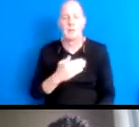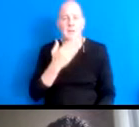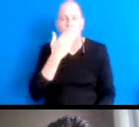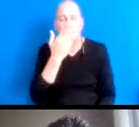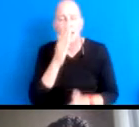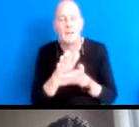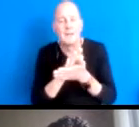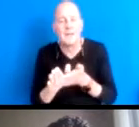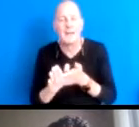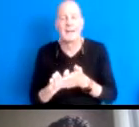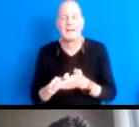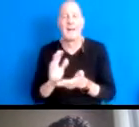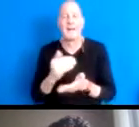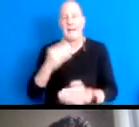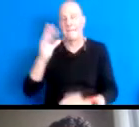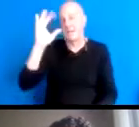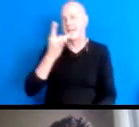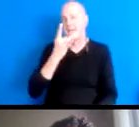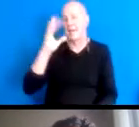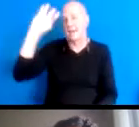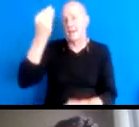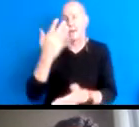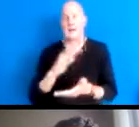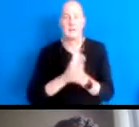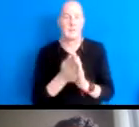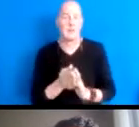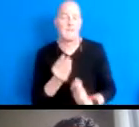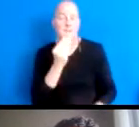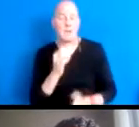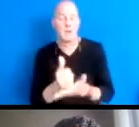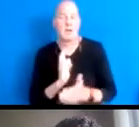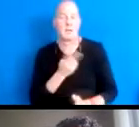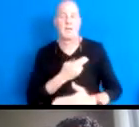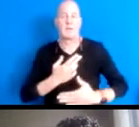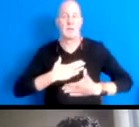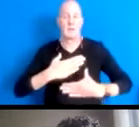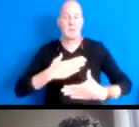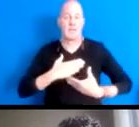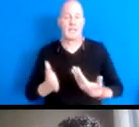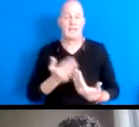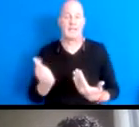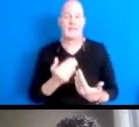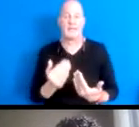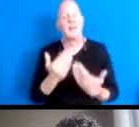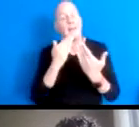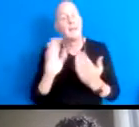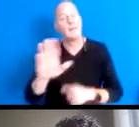into food like making it easier for us to breathe. 16:07:52 Thank you for your time and for sharing the circle folks.